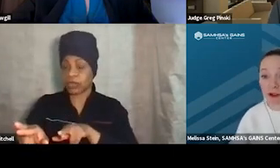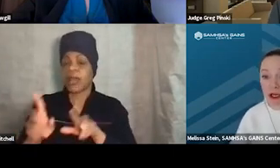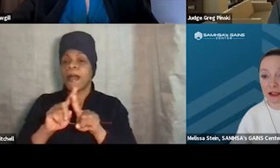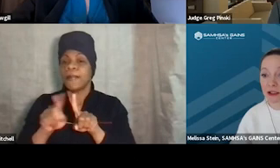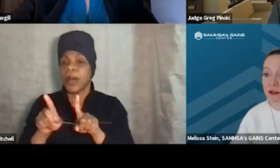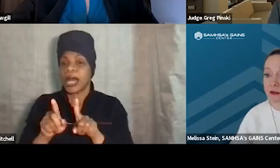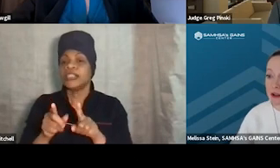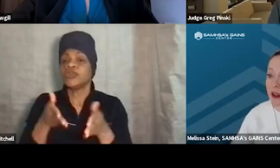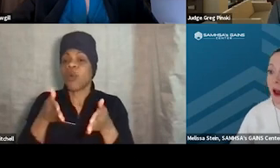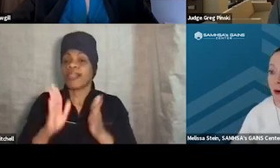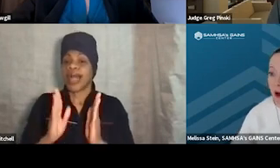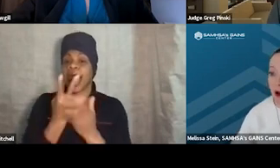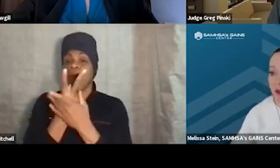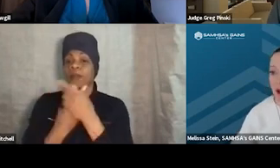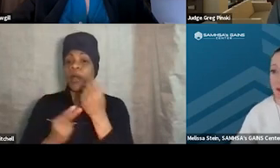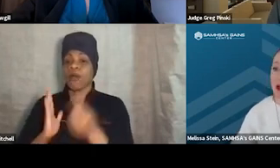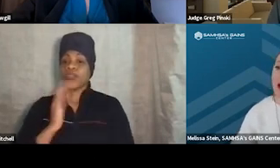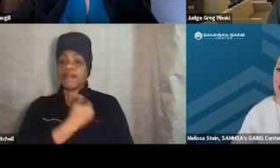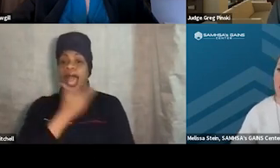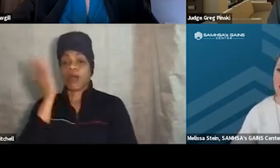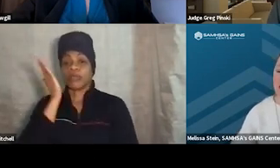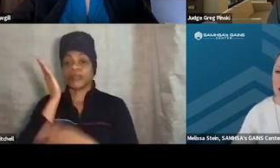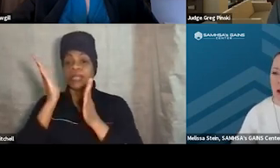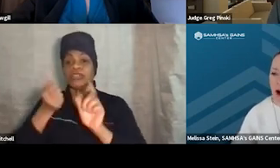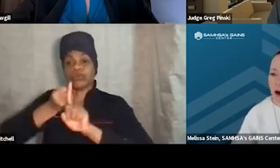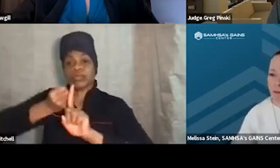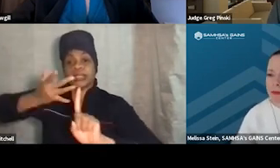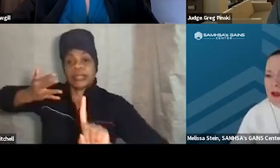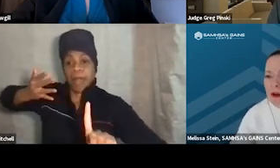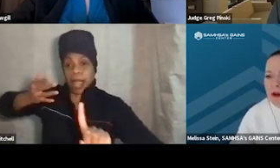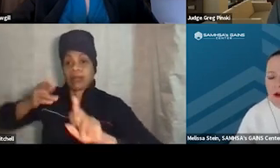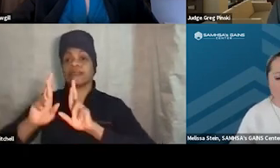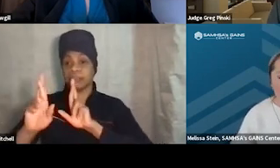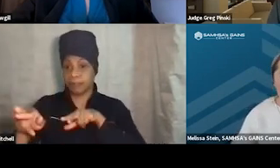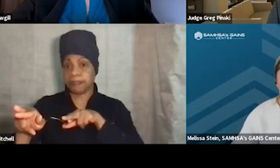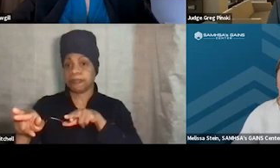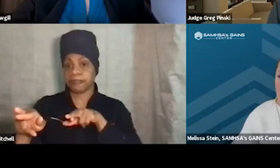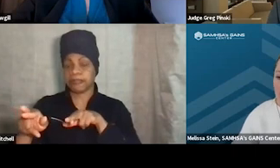a chance to elaborate on them. And so, you know, there's been a lot